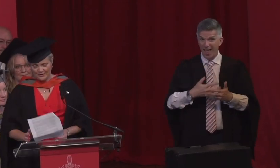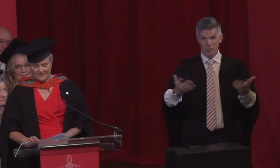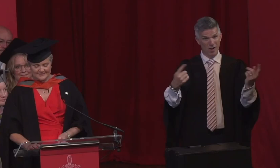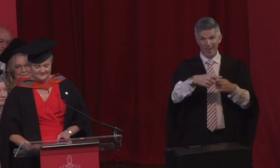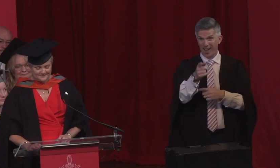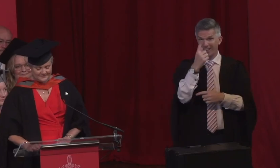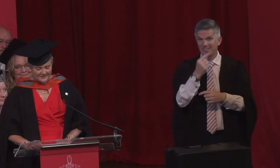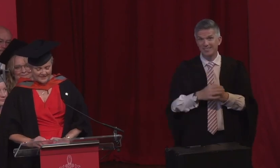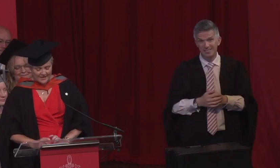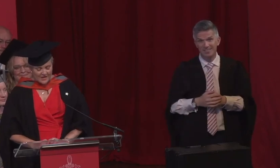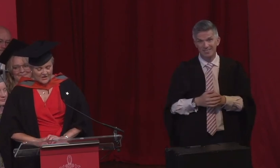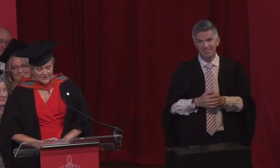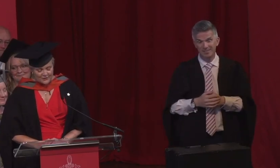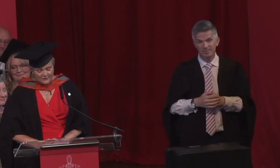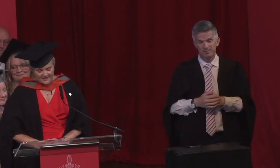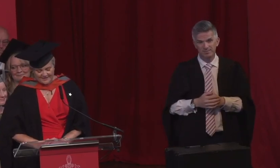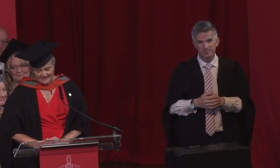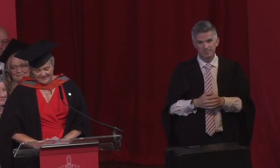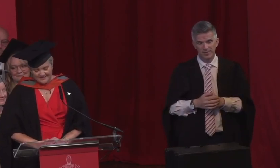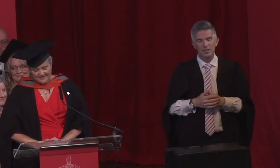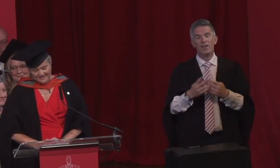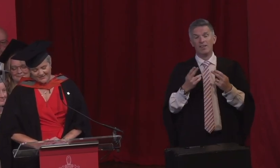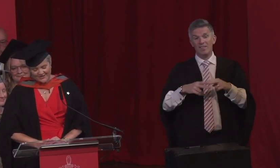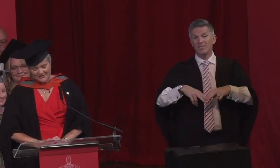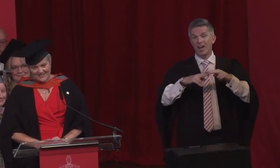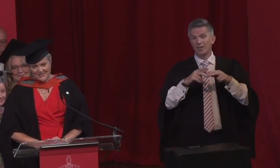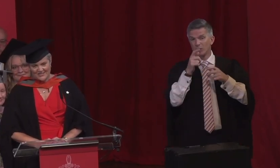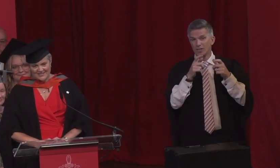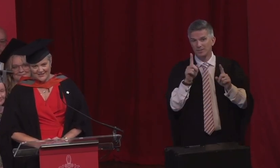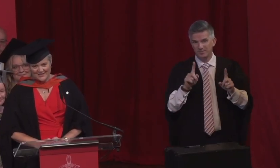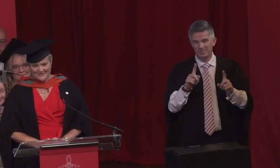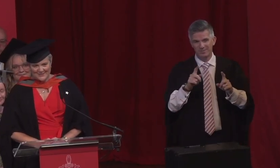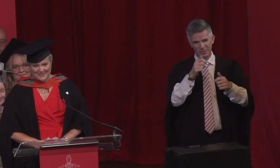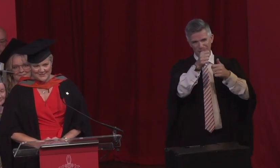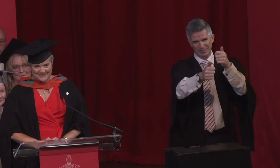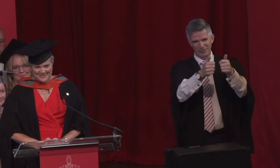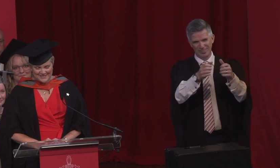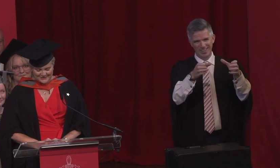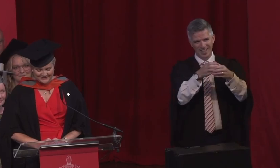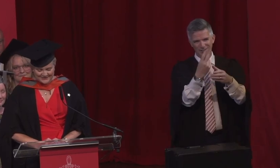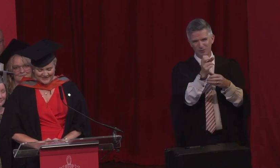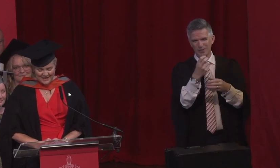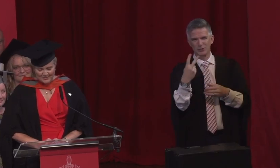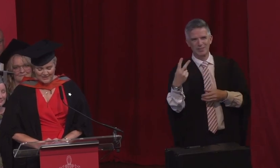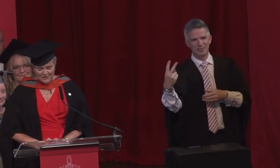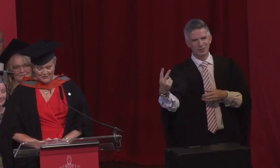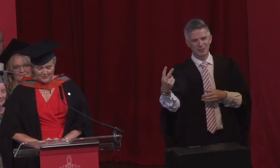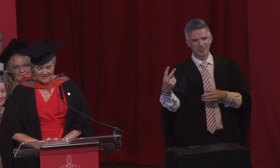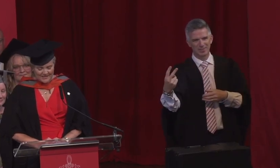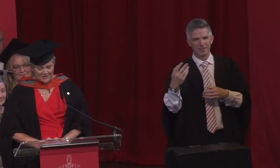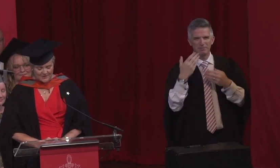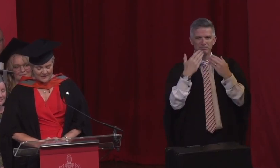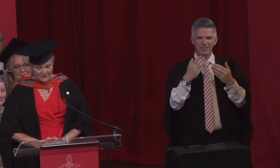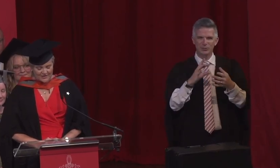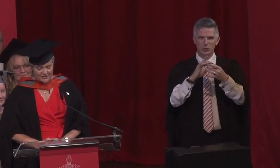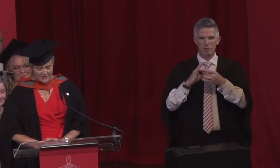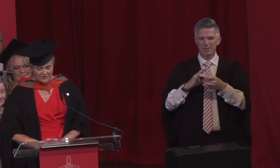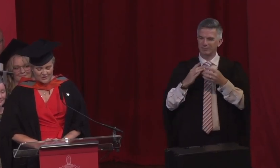can. So finally, congratulations class of 2022. Please join me in showing our gratitude to our